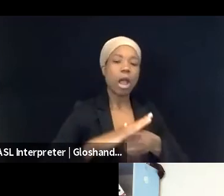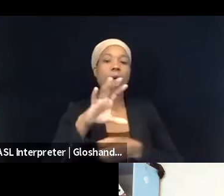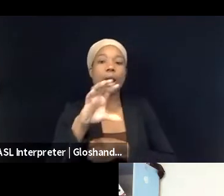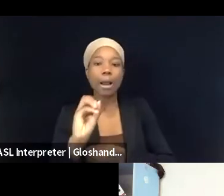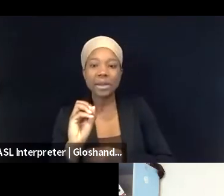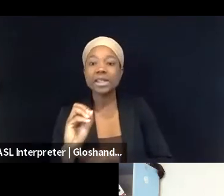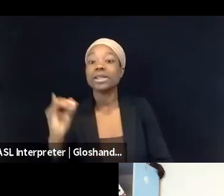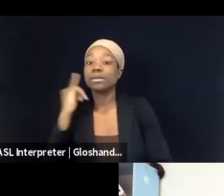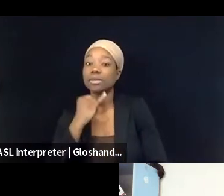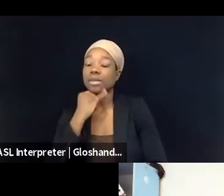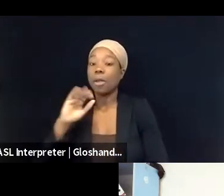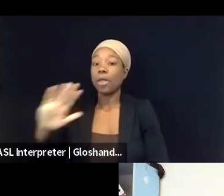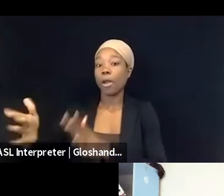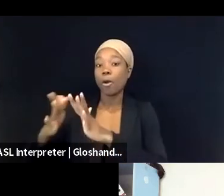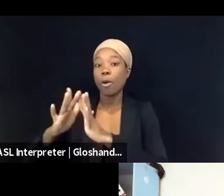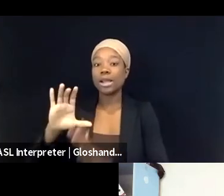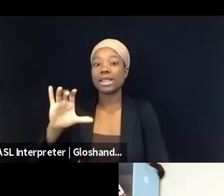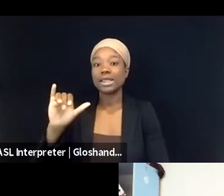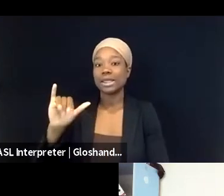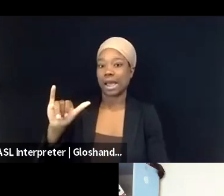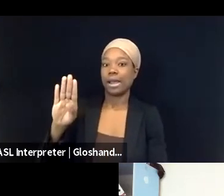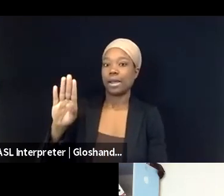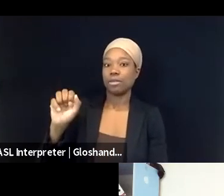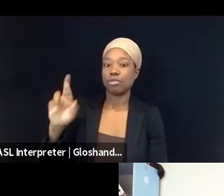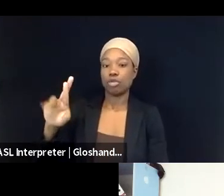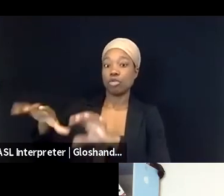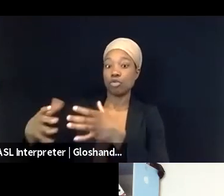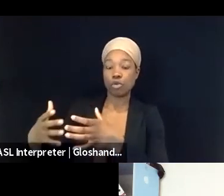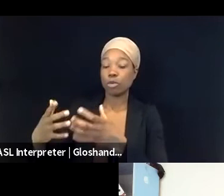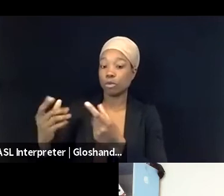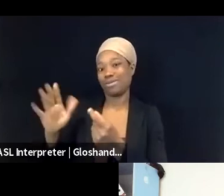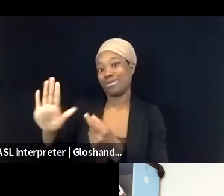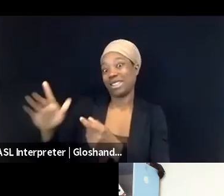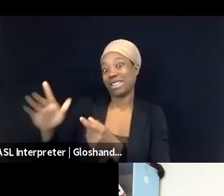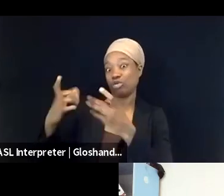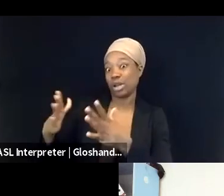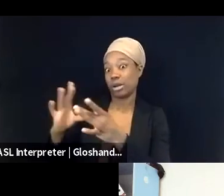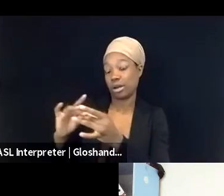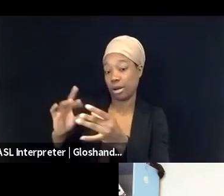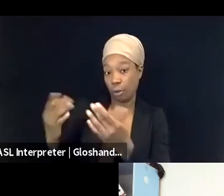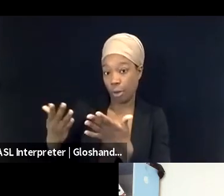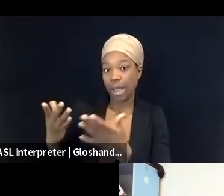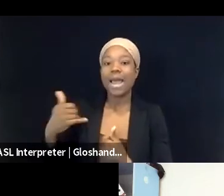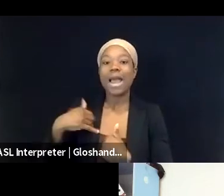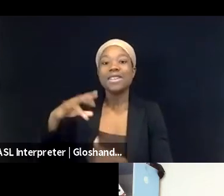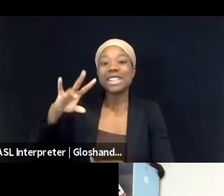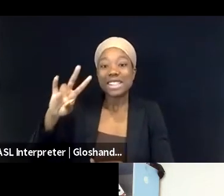I mean, according to the Director of that unit, they had seven times more requests of take downs